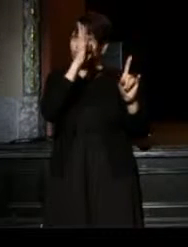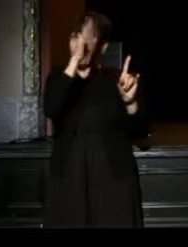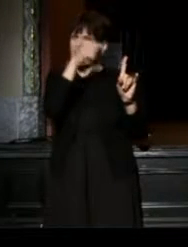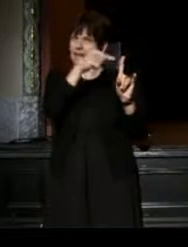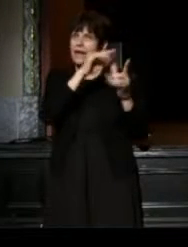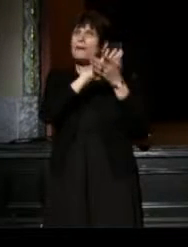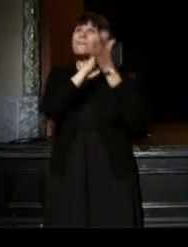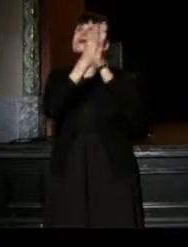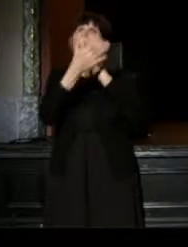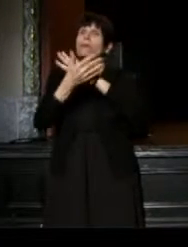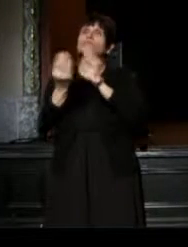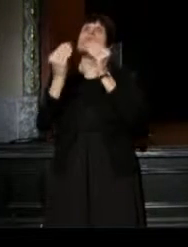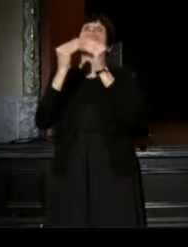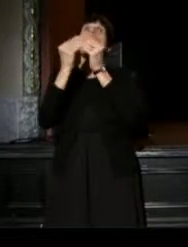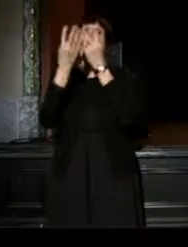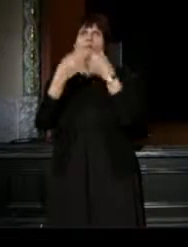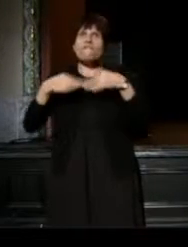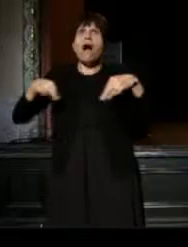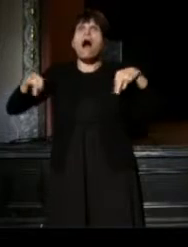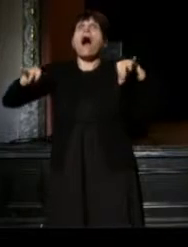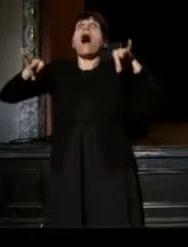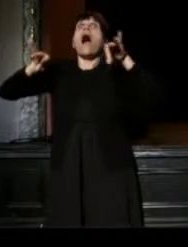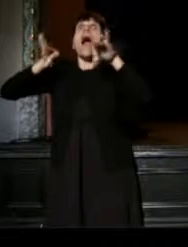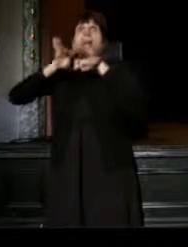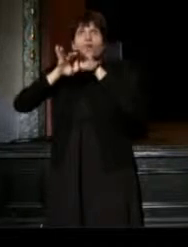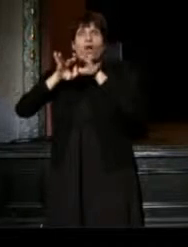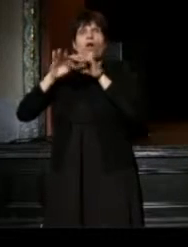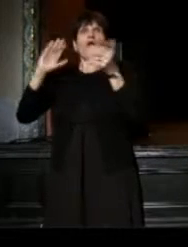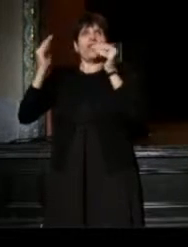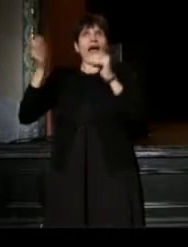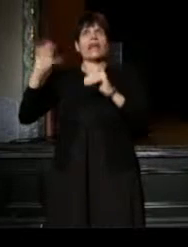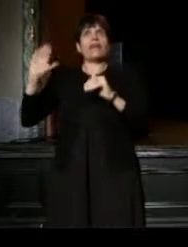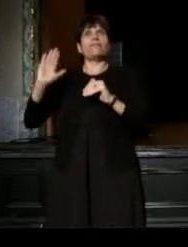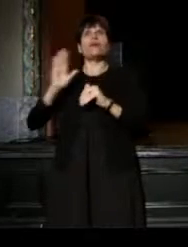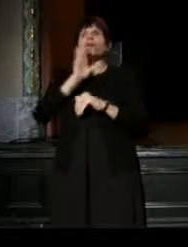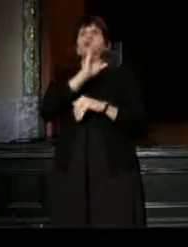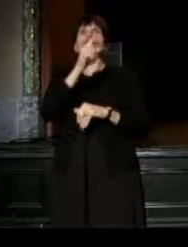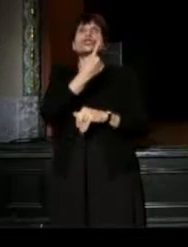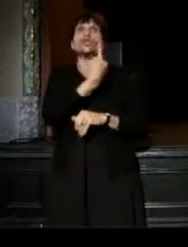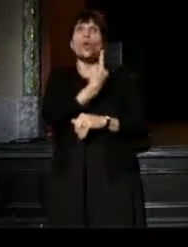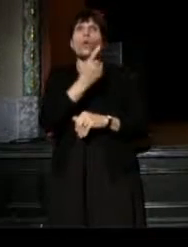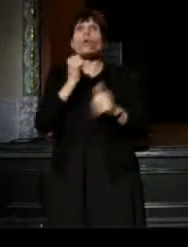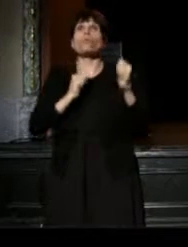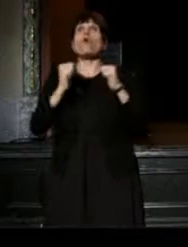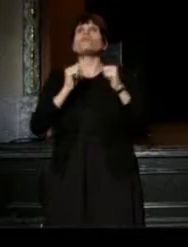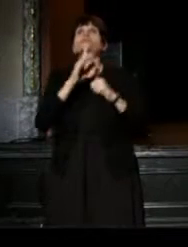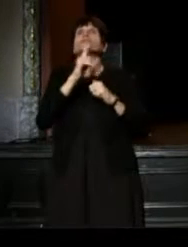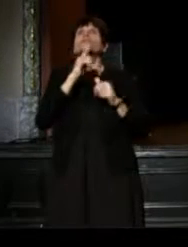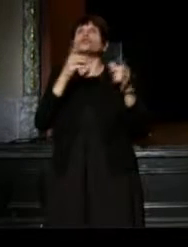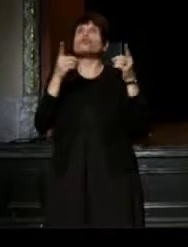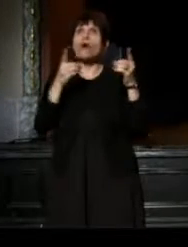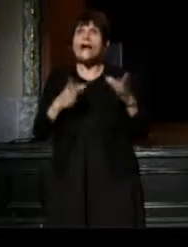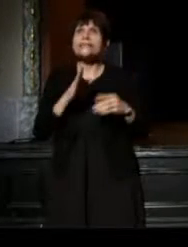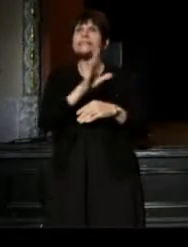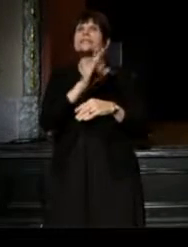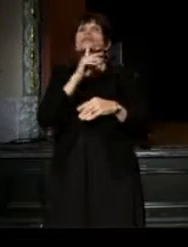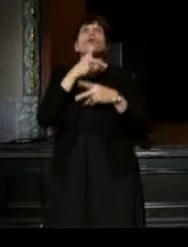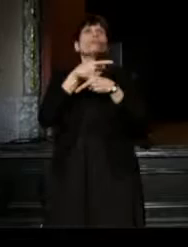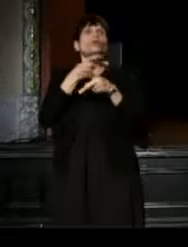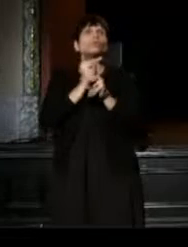becomes more vital than ever. Through her legendary solo performances, through her directing and producing,